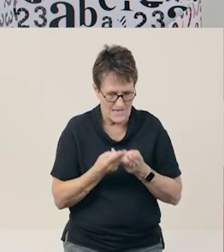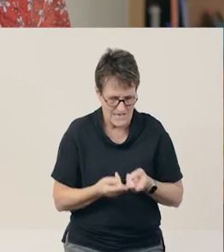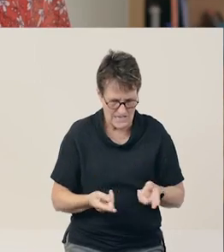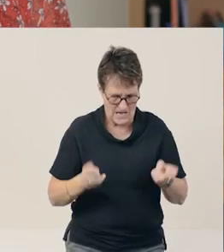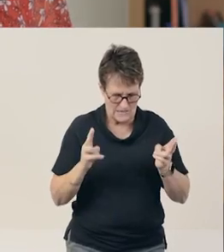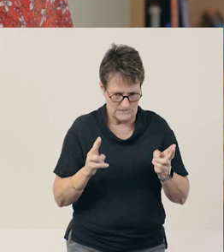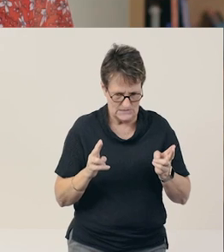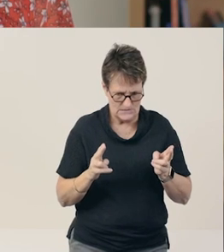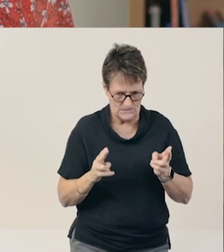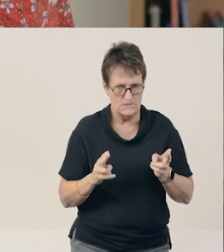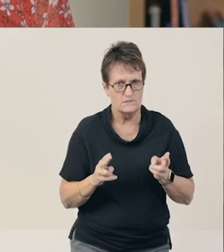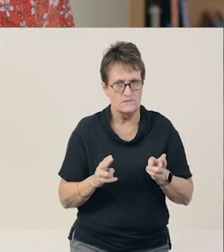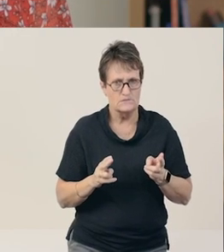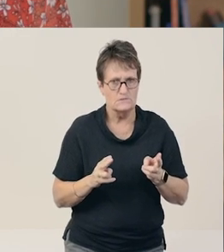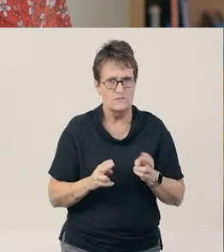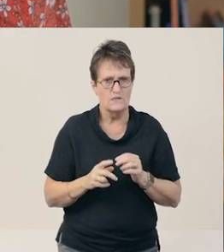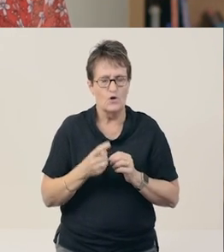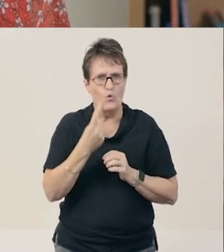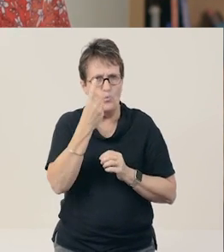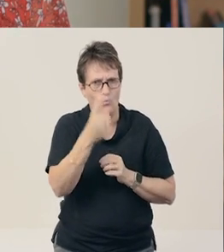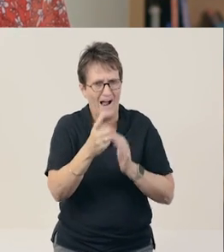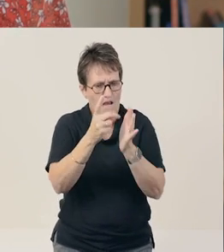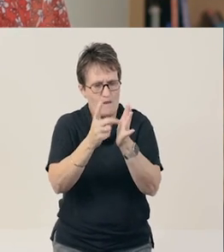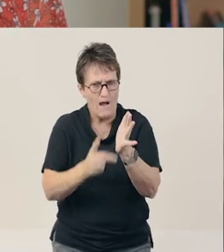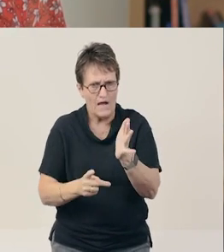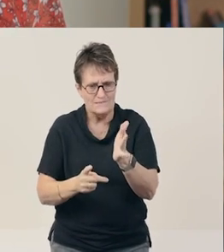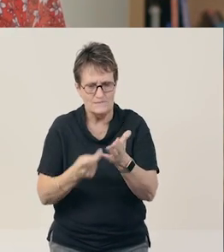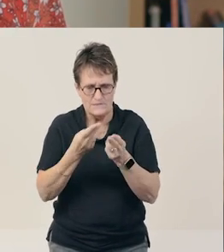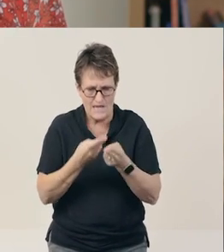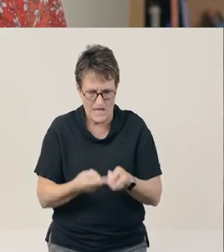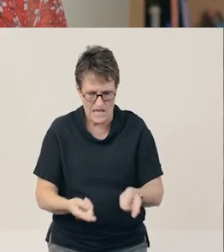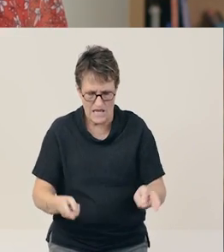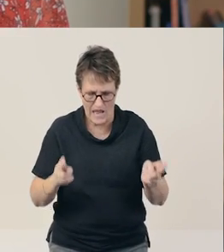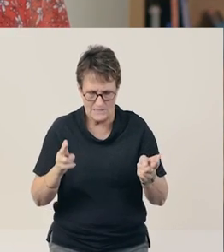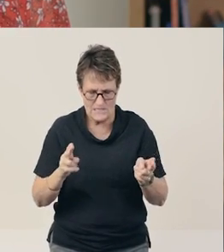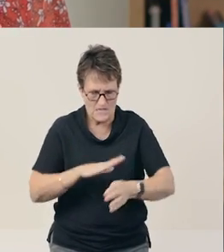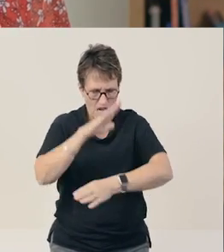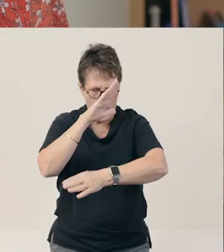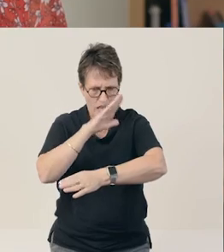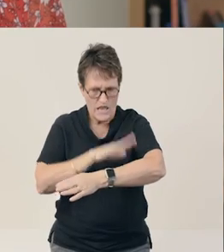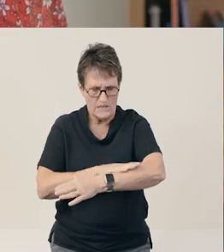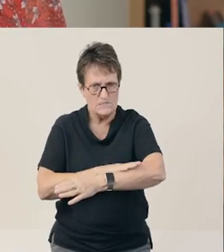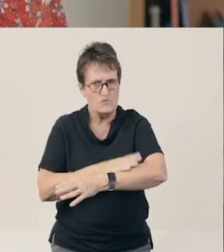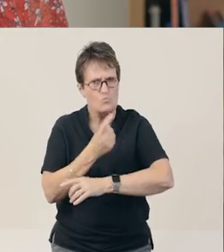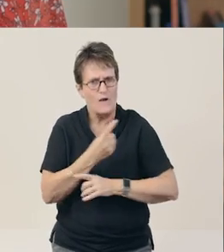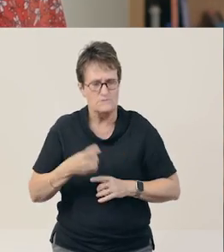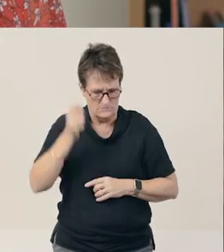I'm going to hit my drum as I say the word now. You count how many times I hit my drum.